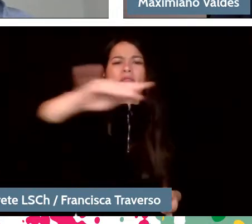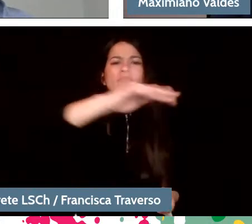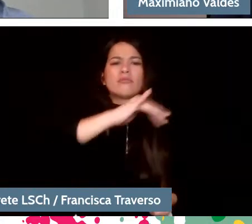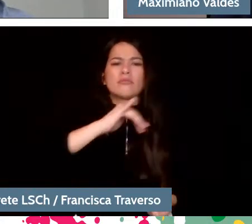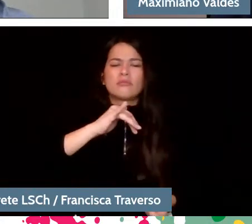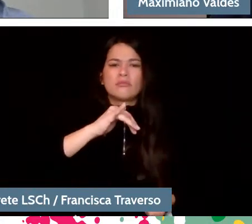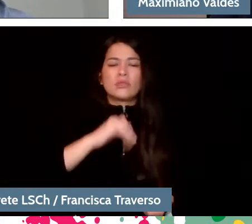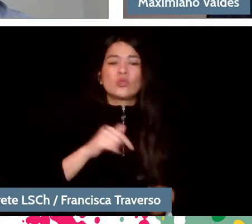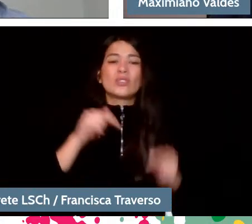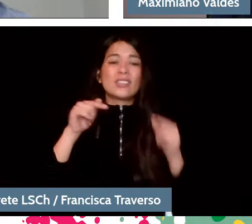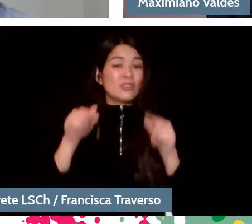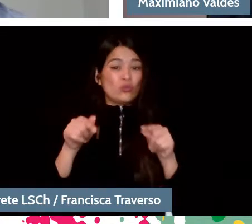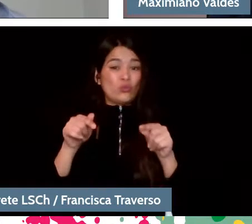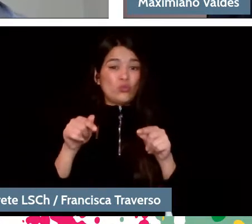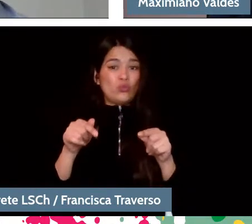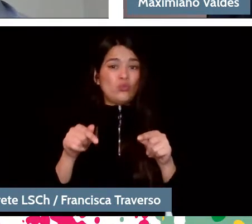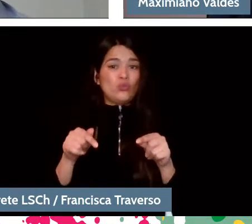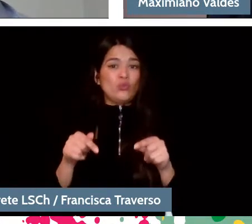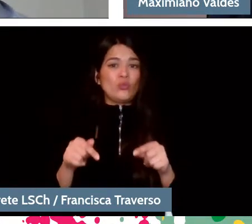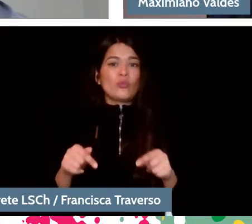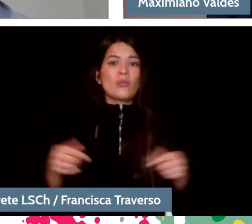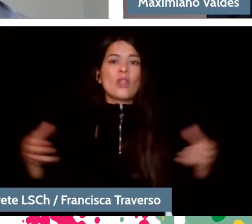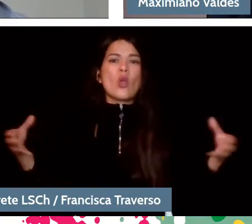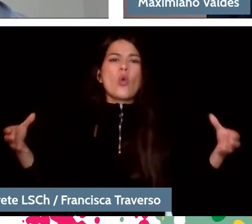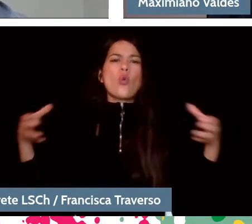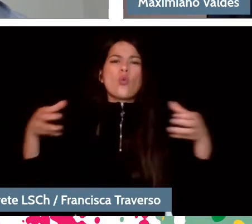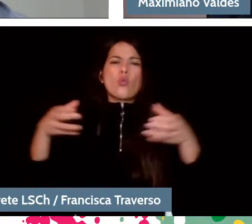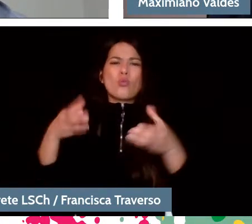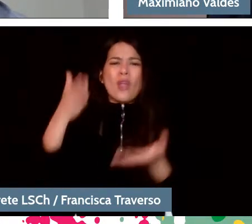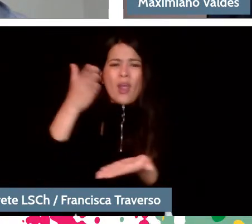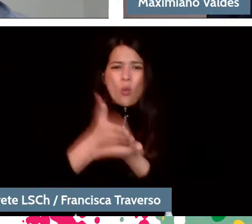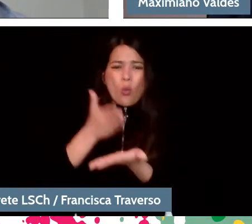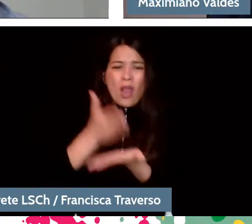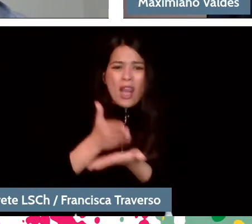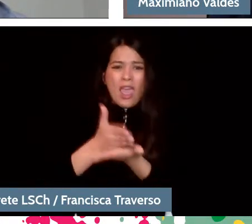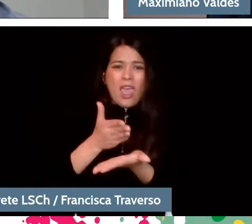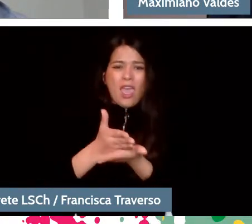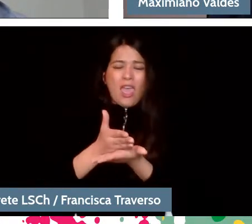I mean, conservatories teach classical music to children who study violin,